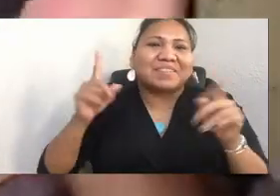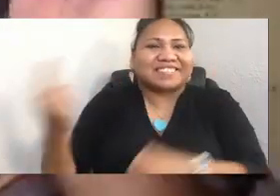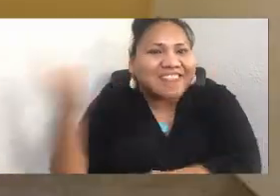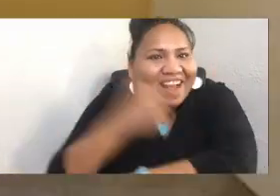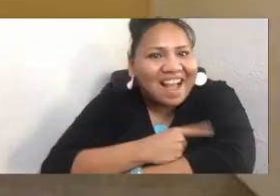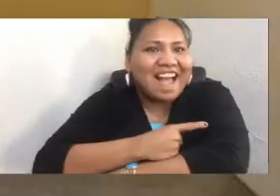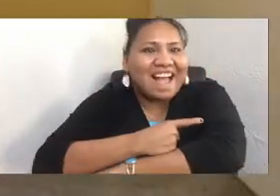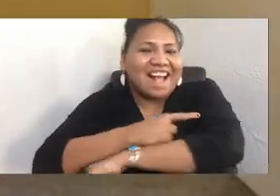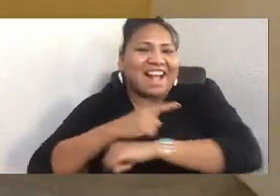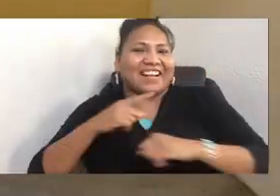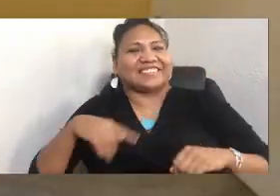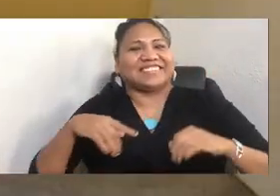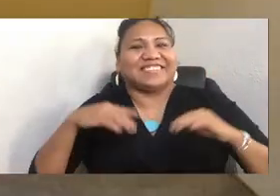[SPEAKING LUSHOTSEED]